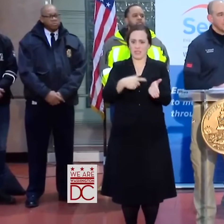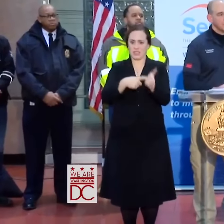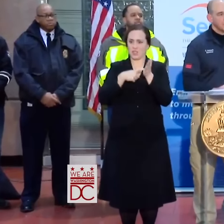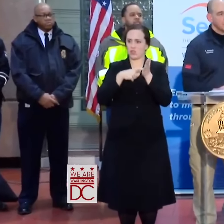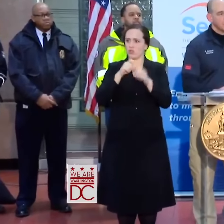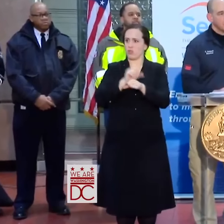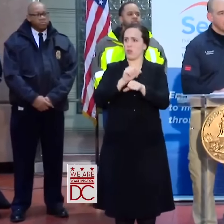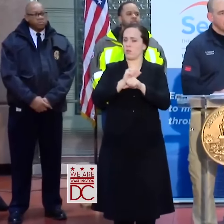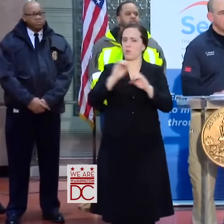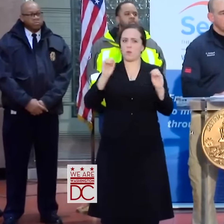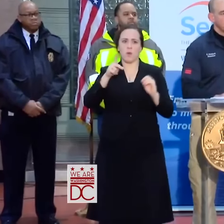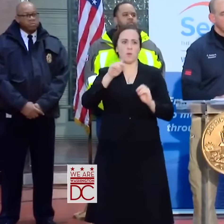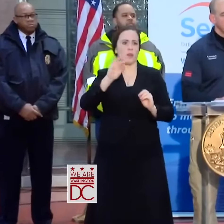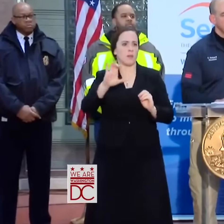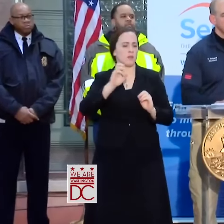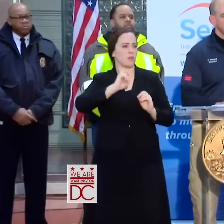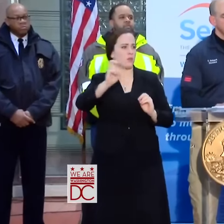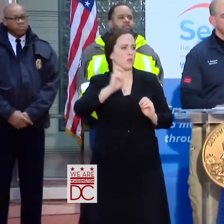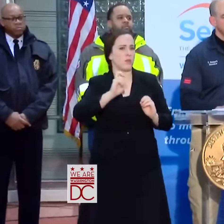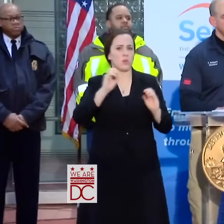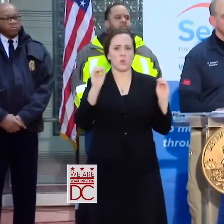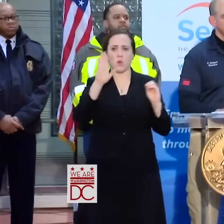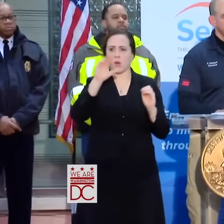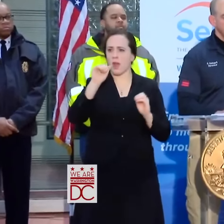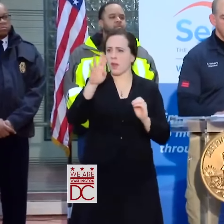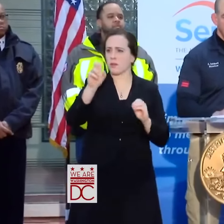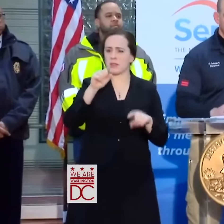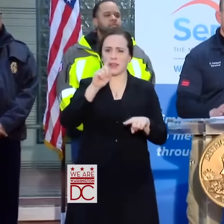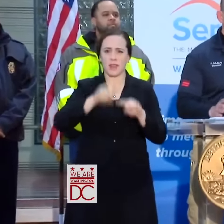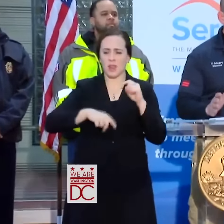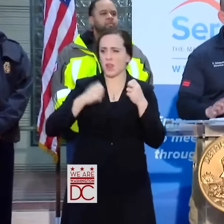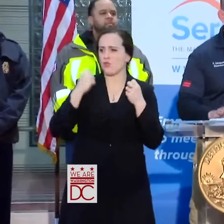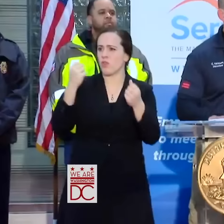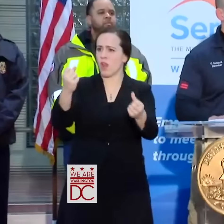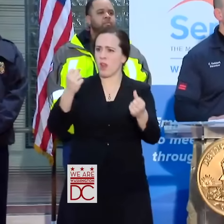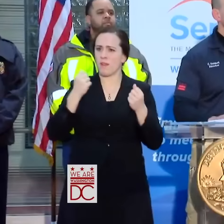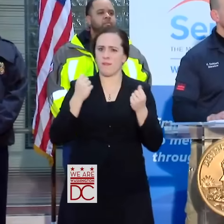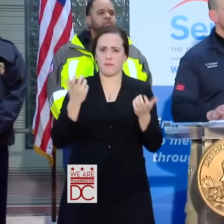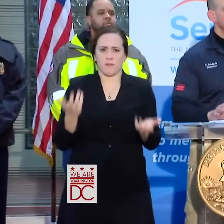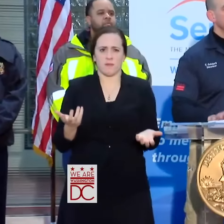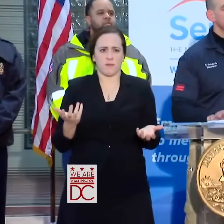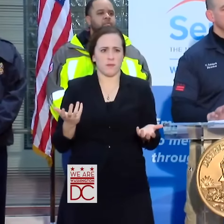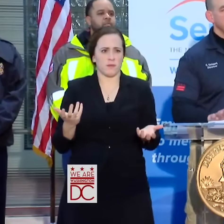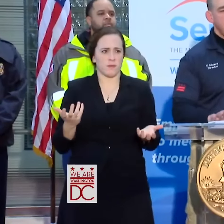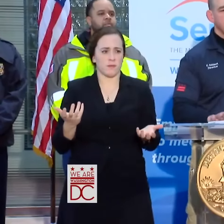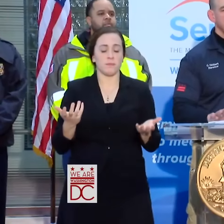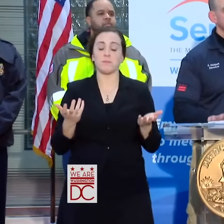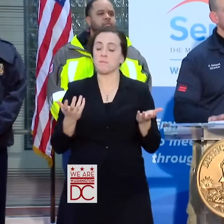THERE'S NO PUBLIC TRANSIT, NO CABS AND THEY CAN'T DRIVE THEIR CAR? YOU KNOW, LOOK, FOLKS ARE GOING TO HAVE TO MAKE THAT